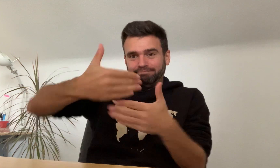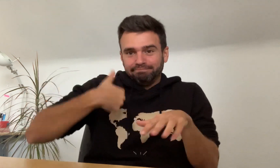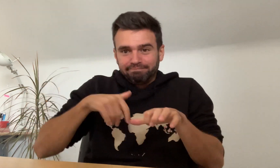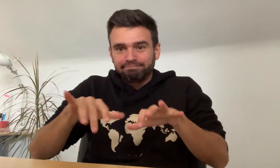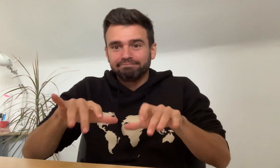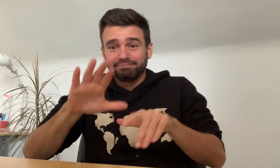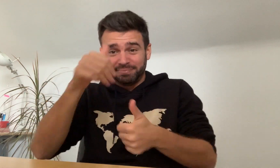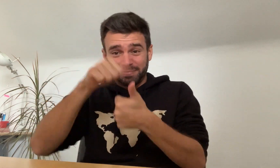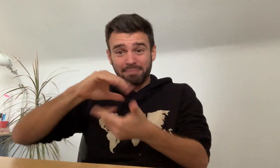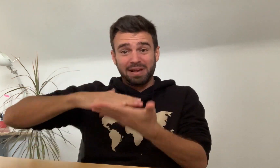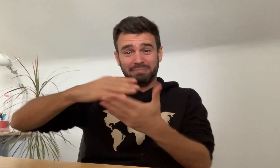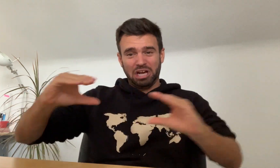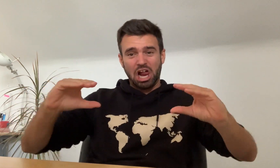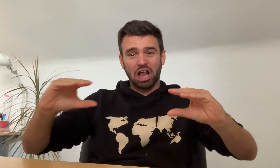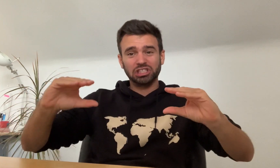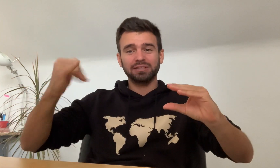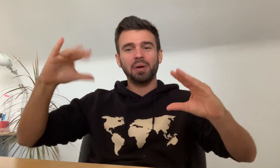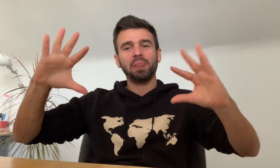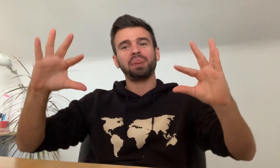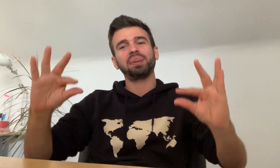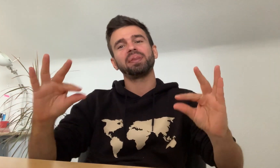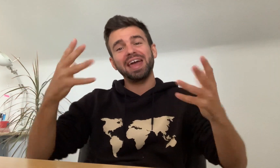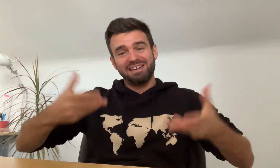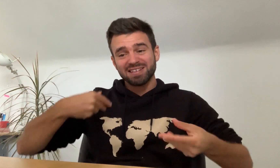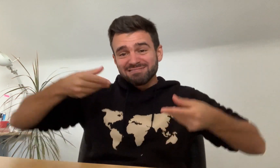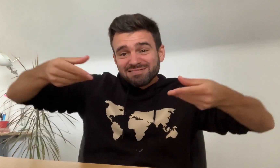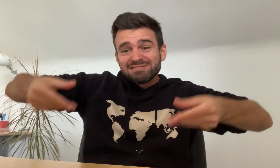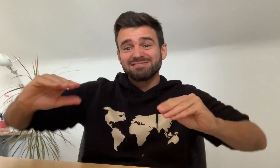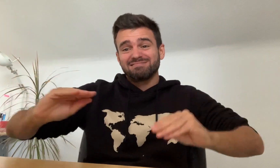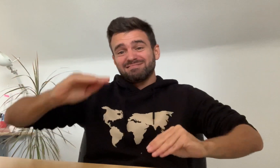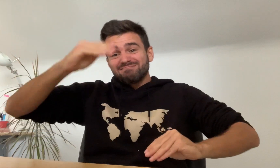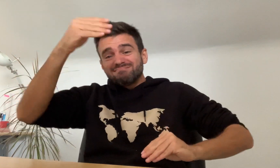I worked on my laptop and back then, laptops were thick and heavy